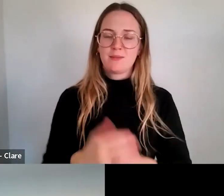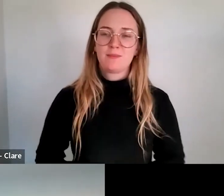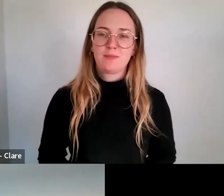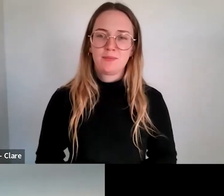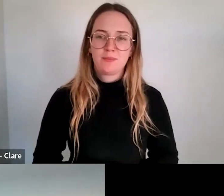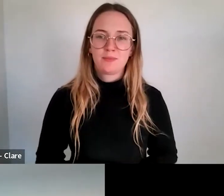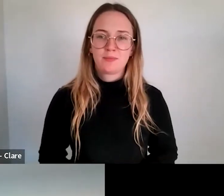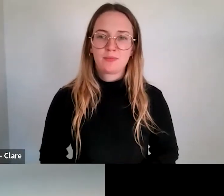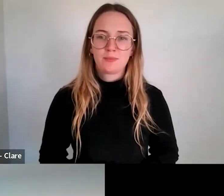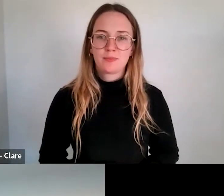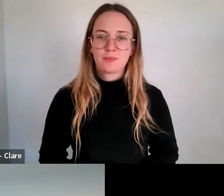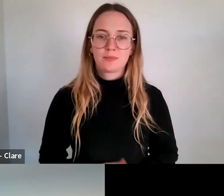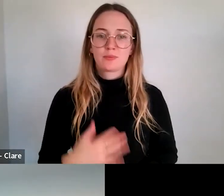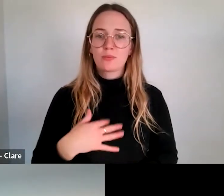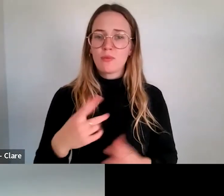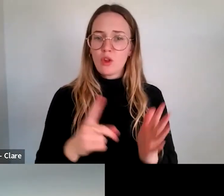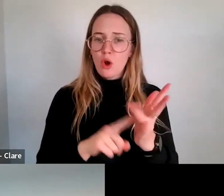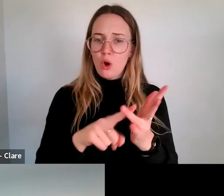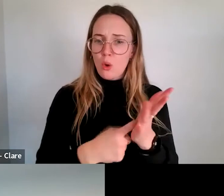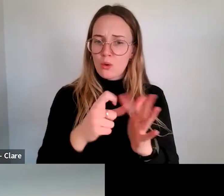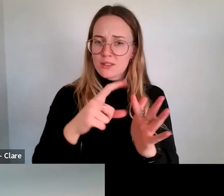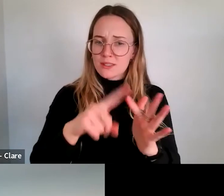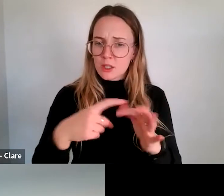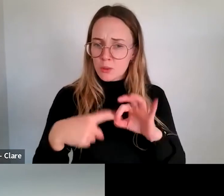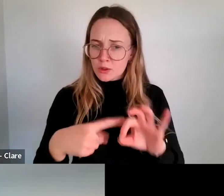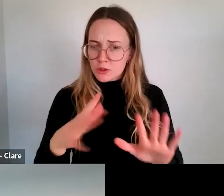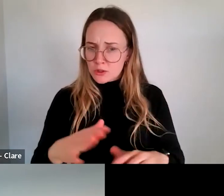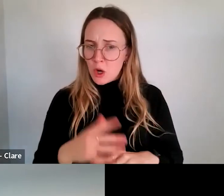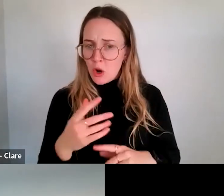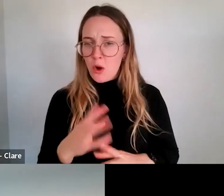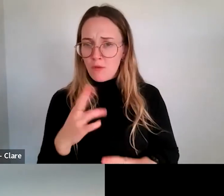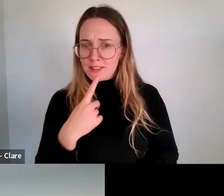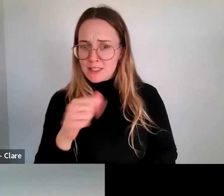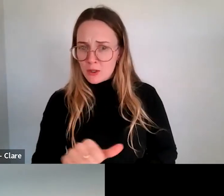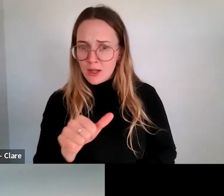"Can we apply for this round if we were successful from receiving a grant from the Australia